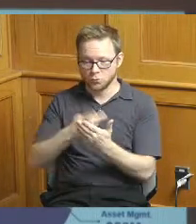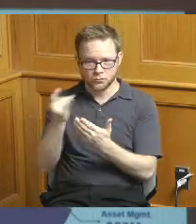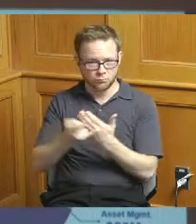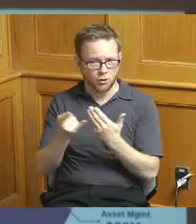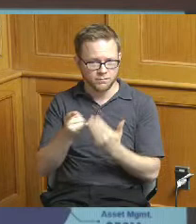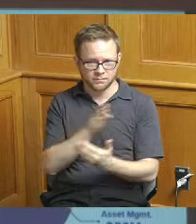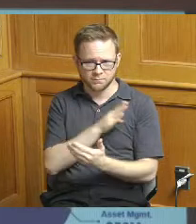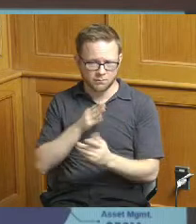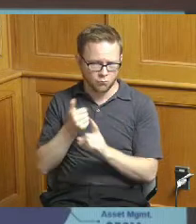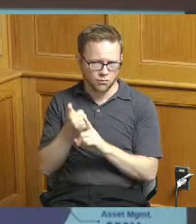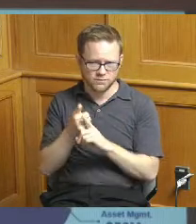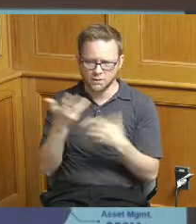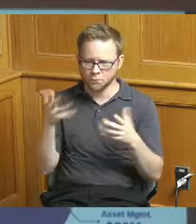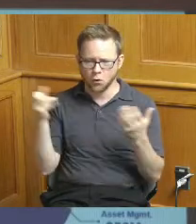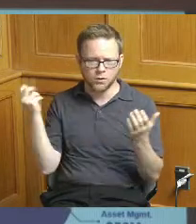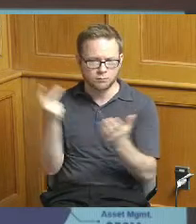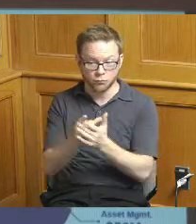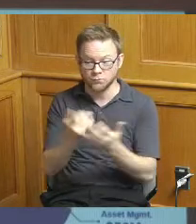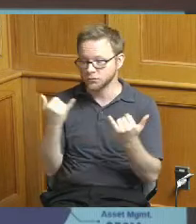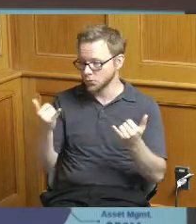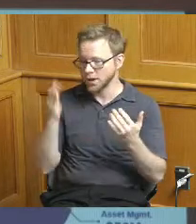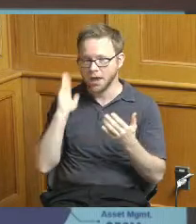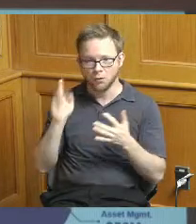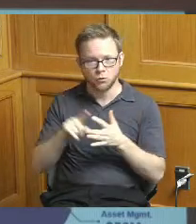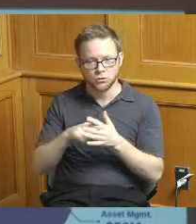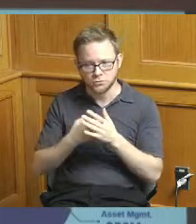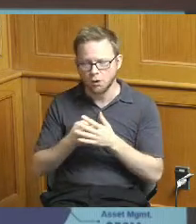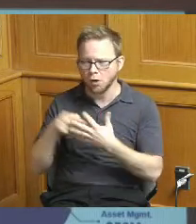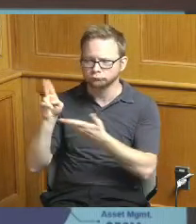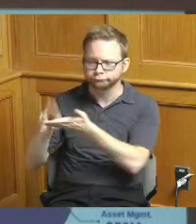into contracts and getting those projects underway here in the remainder of the year